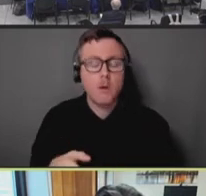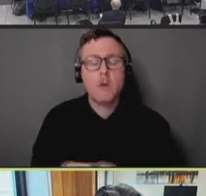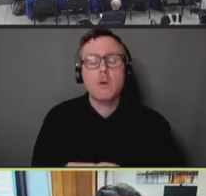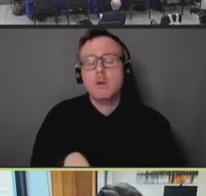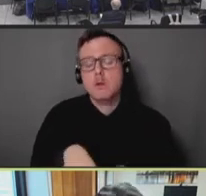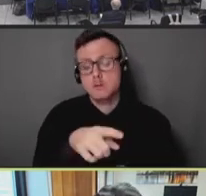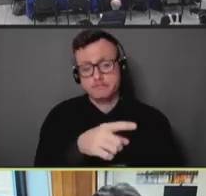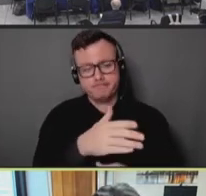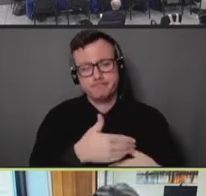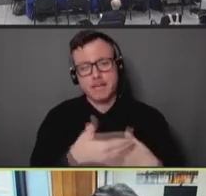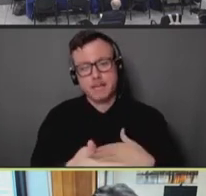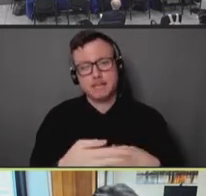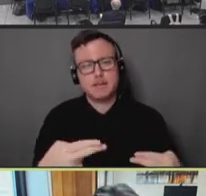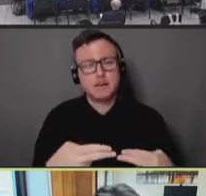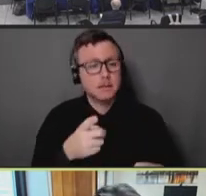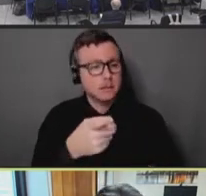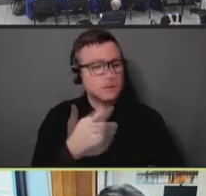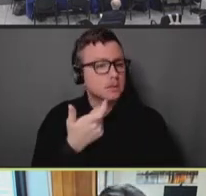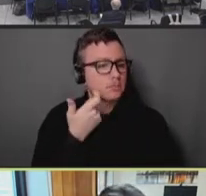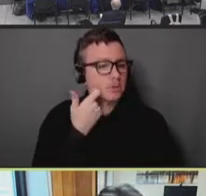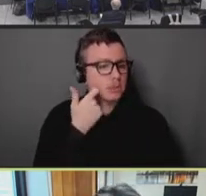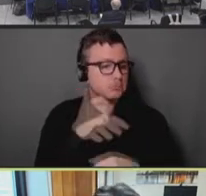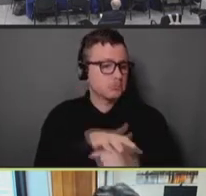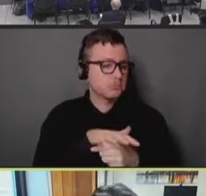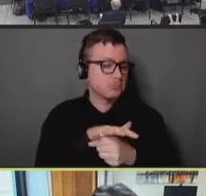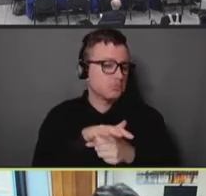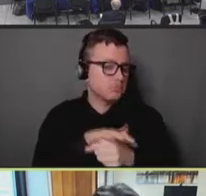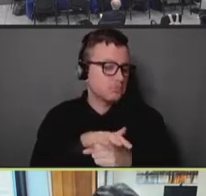So these are our overall vaccination demographics. This is all publicly